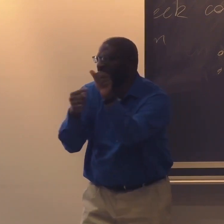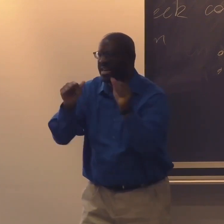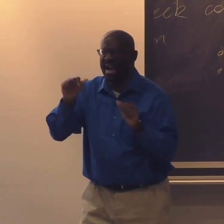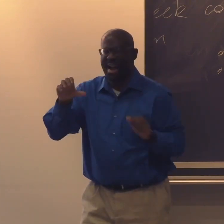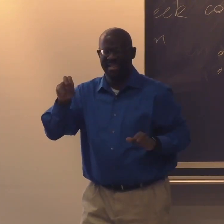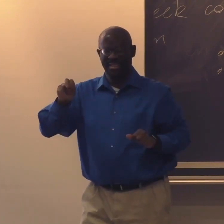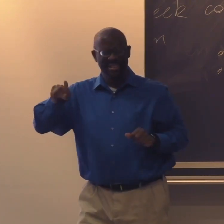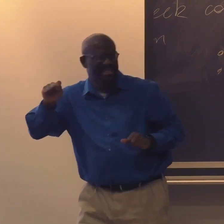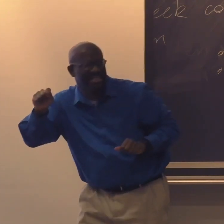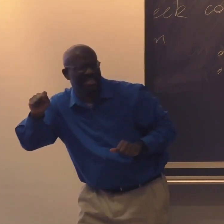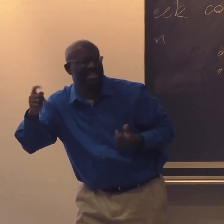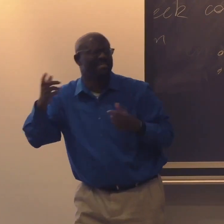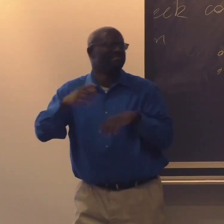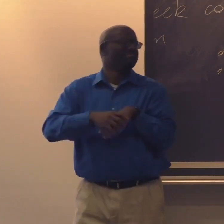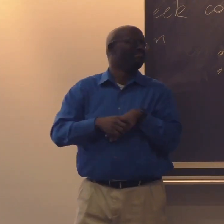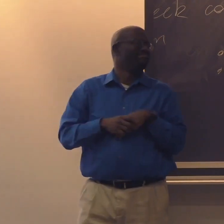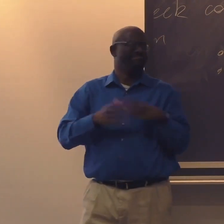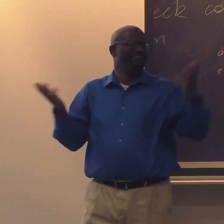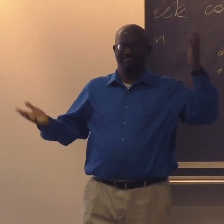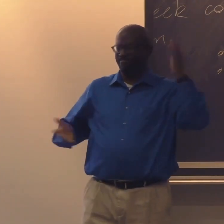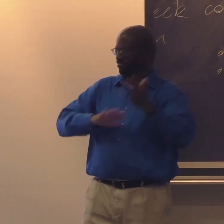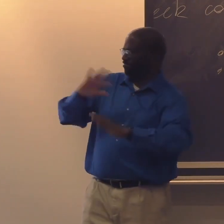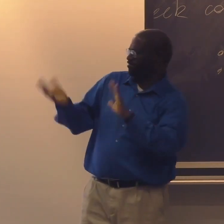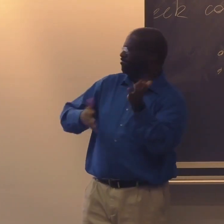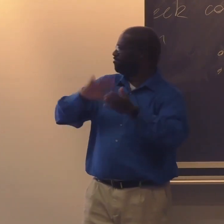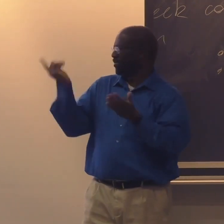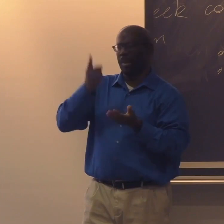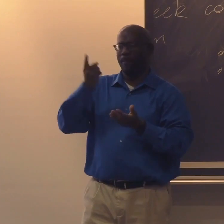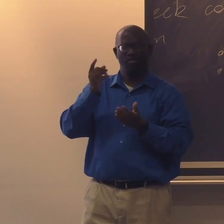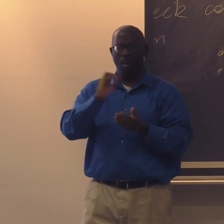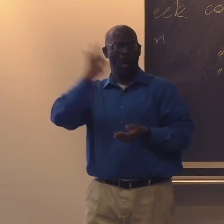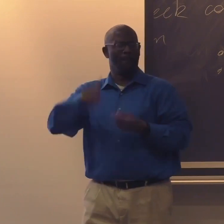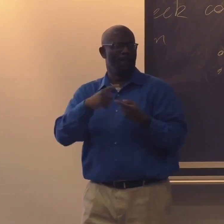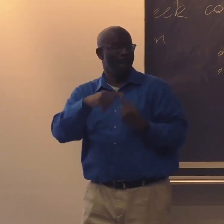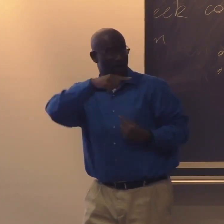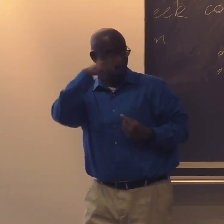about there facial expressions. They have an accent.